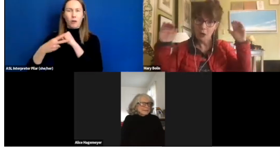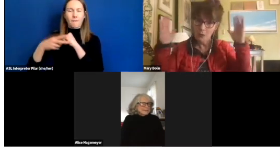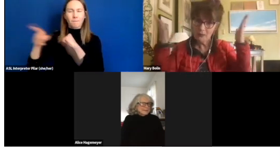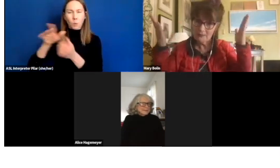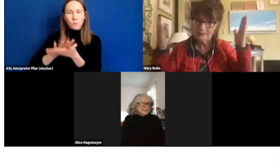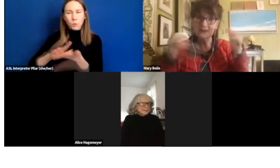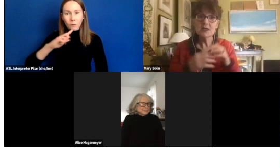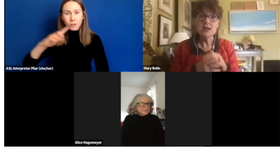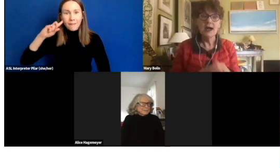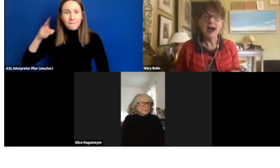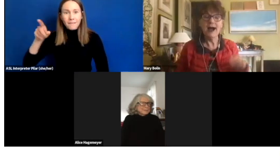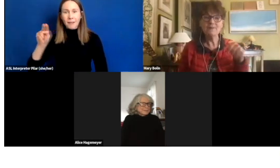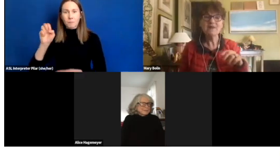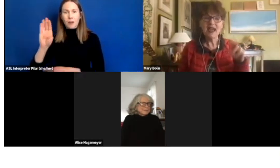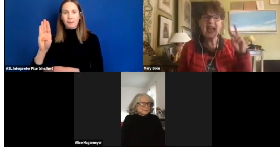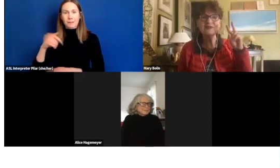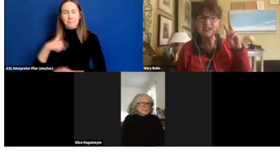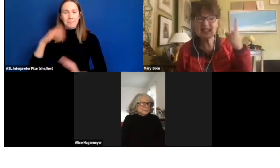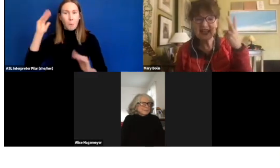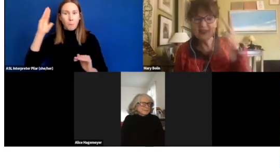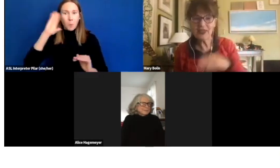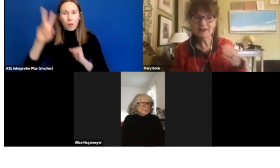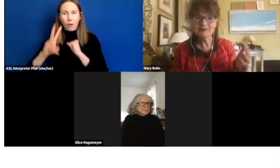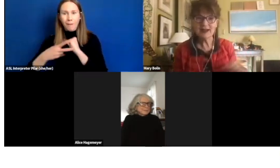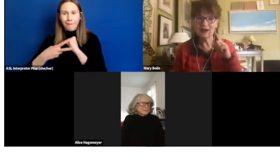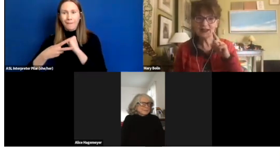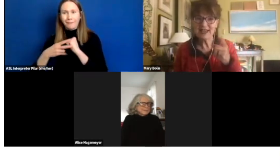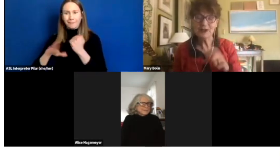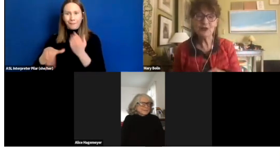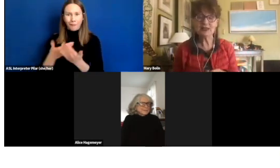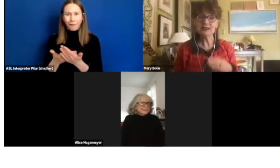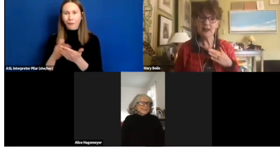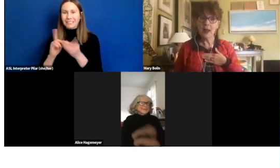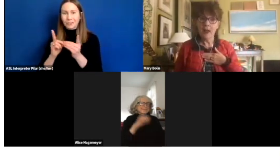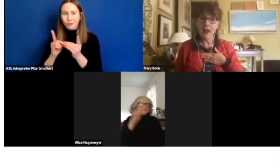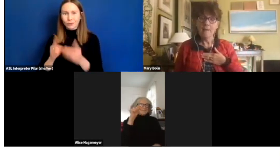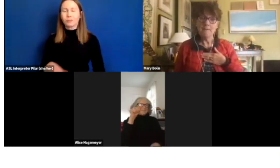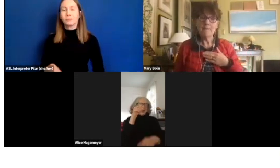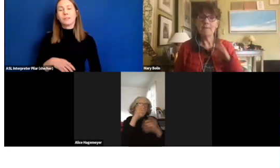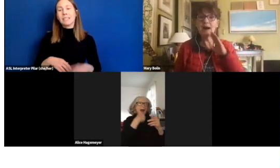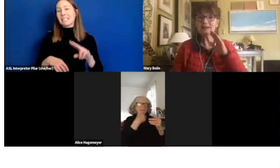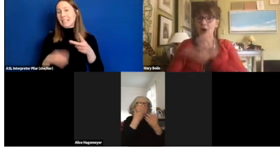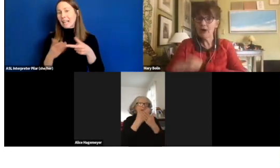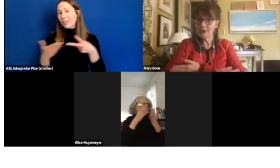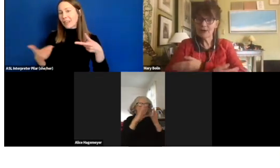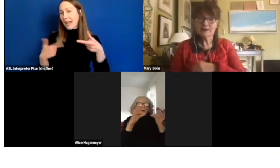So, I hope. And the second thing I want to tell you is, my daughter,